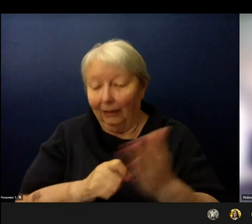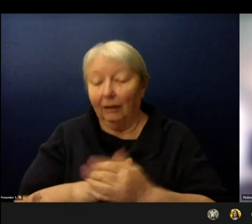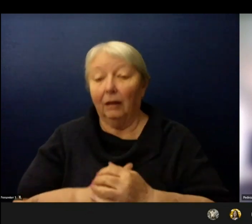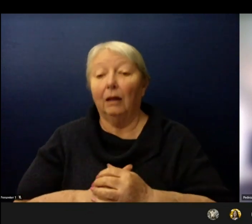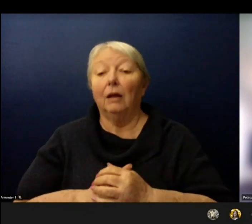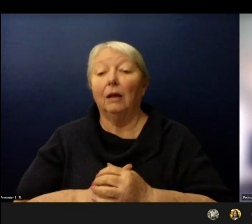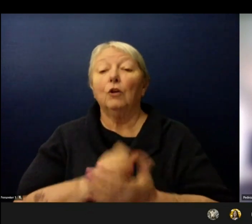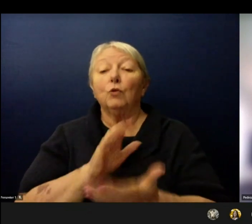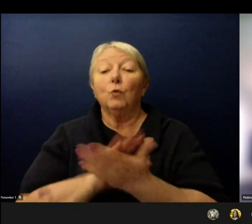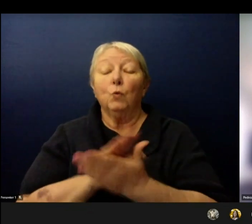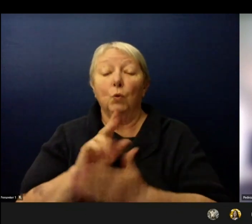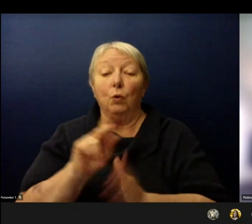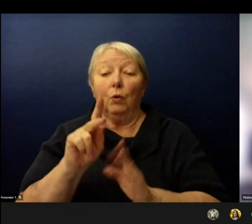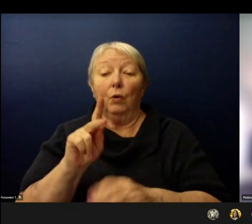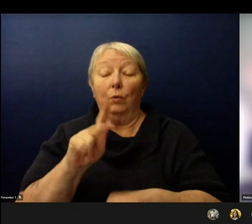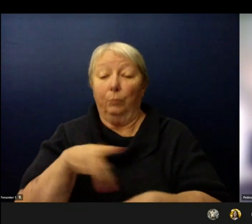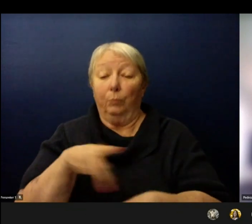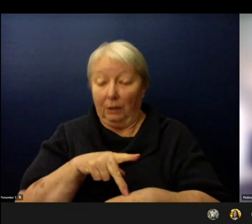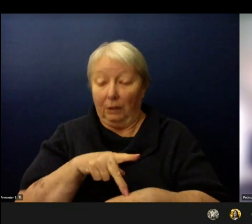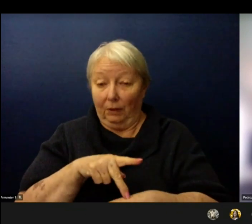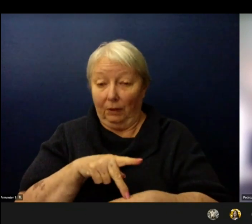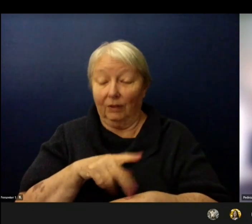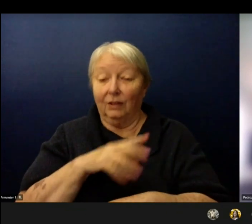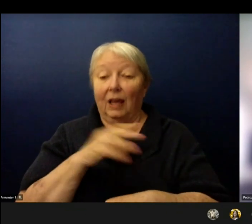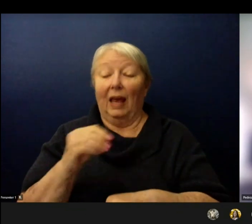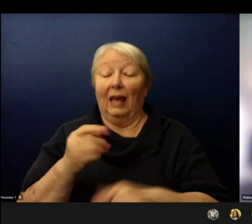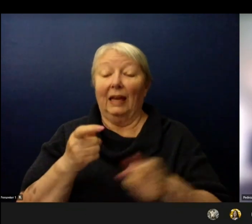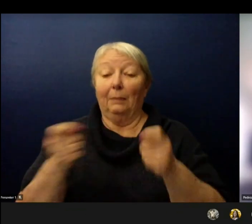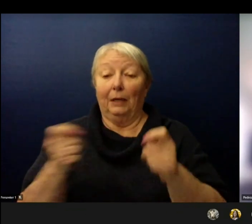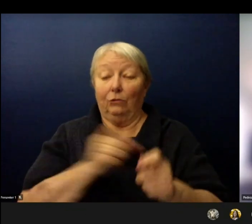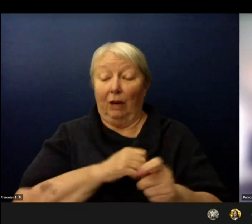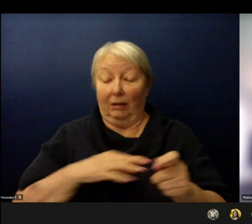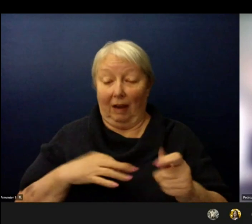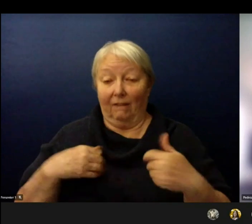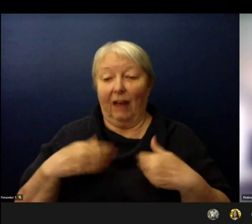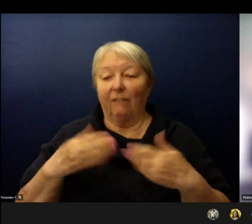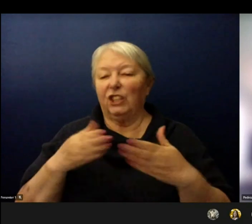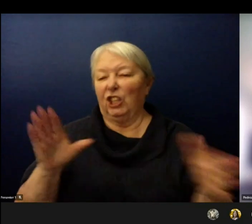have a generic link to the survey and that can be utilized with your information.